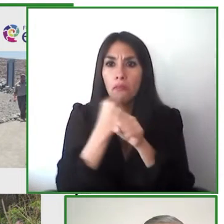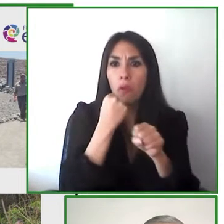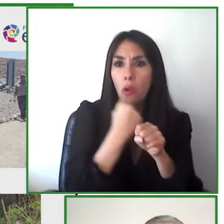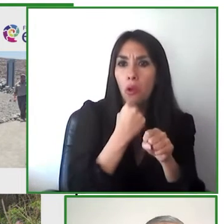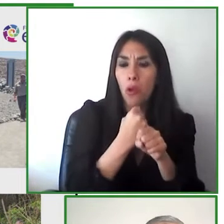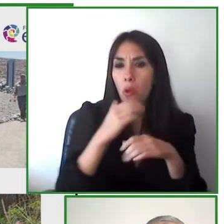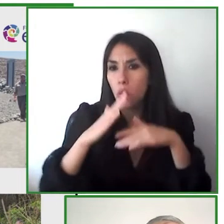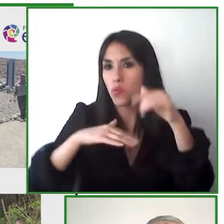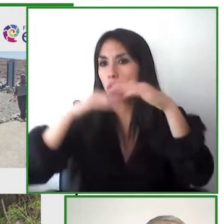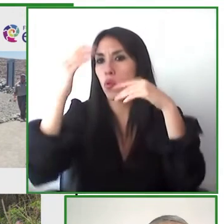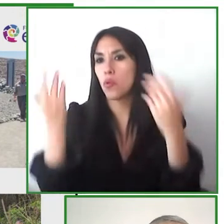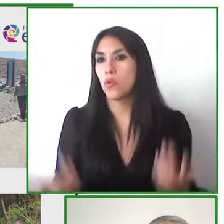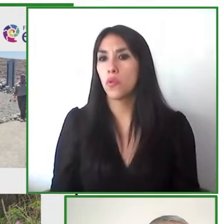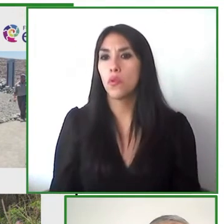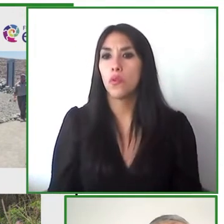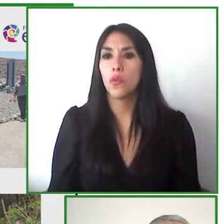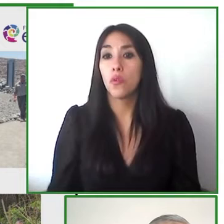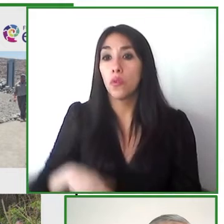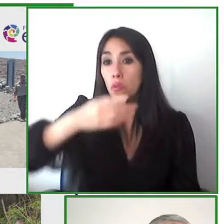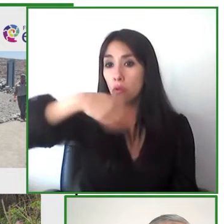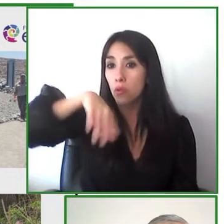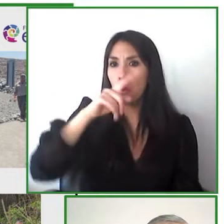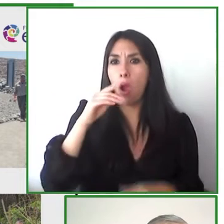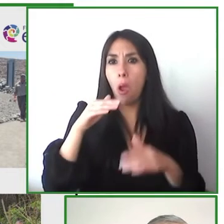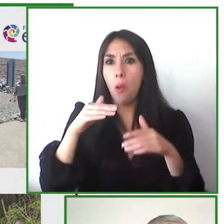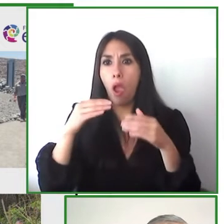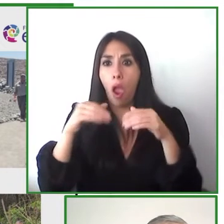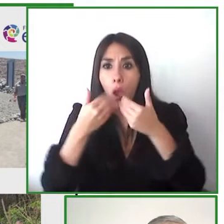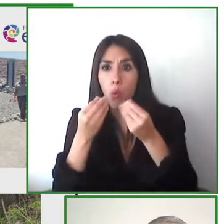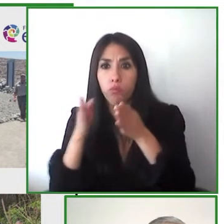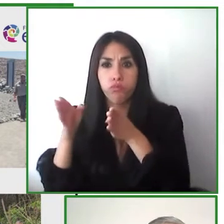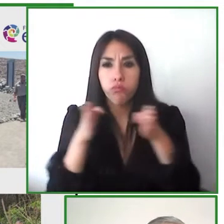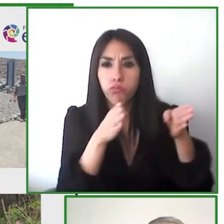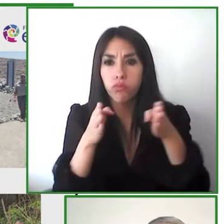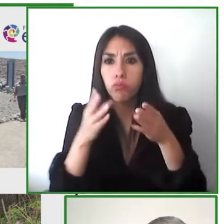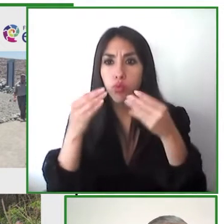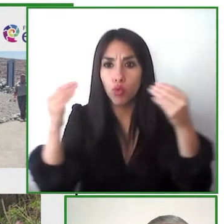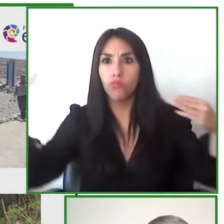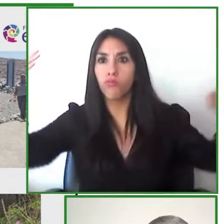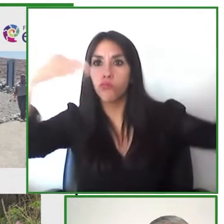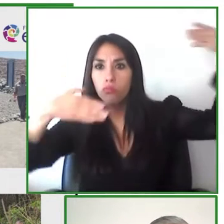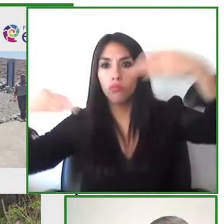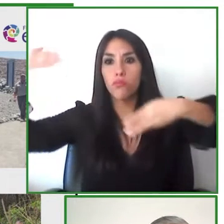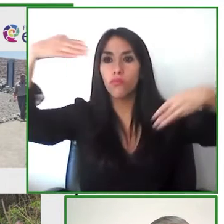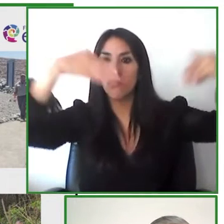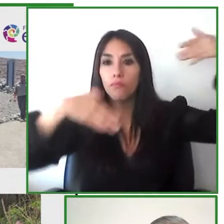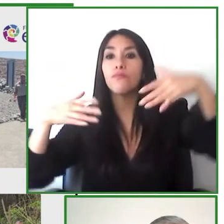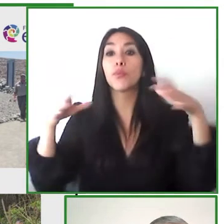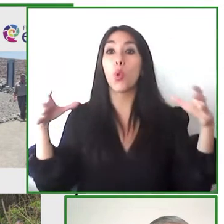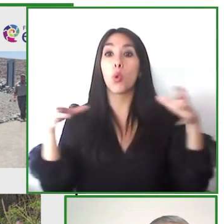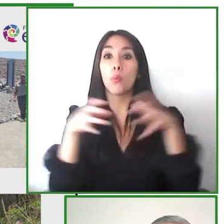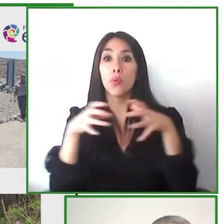everyone to participate we want more people to become part of